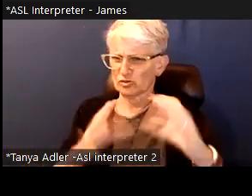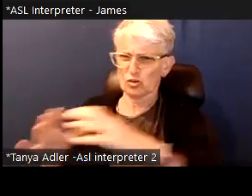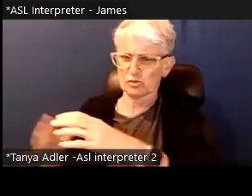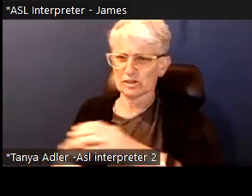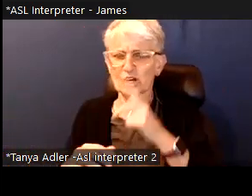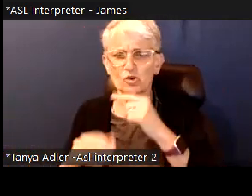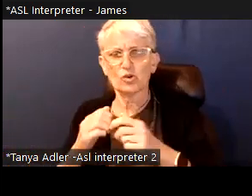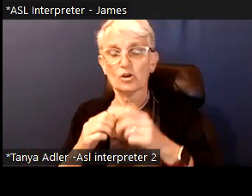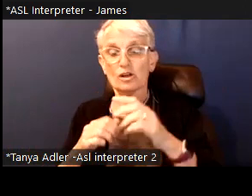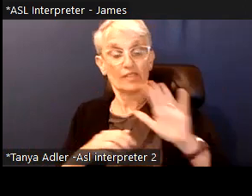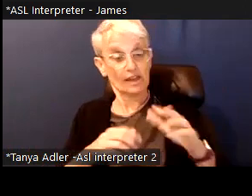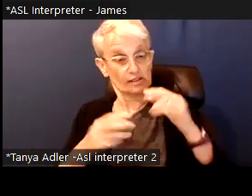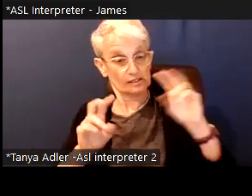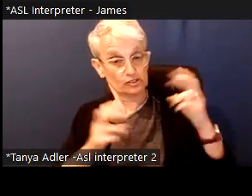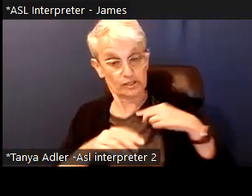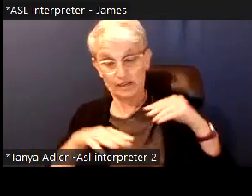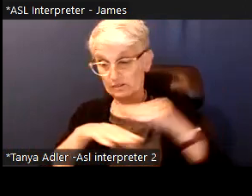Our next mayor is faced with a set of serious challenges.